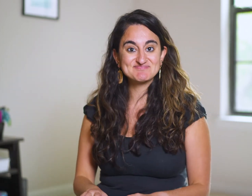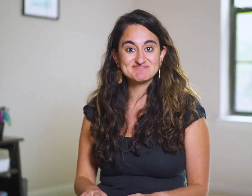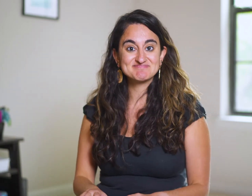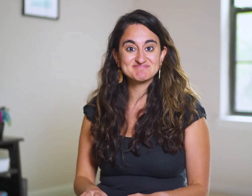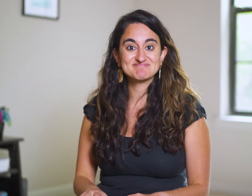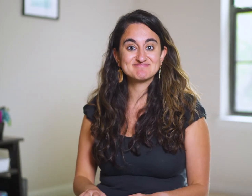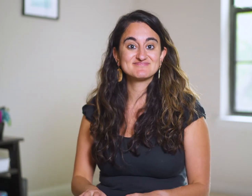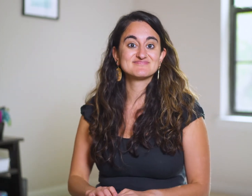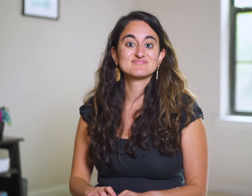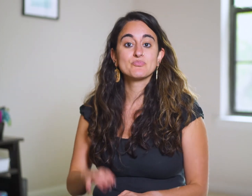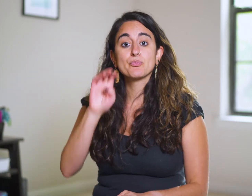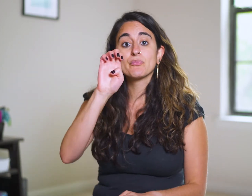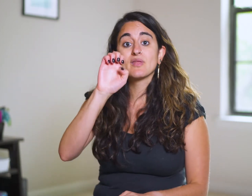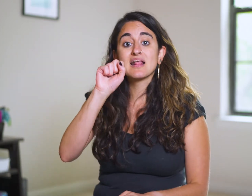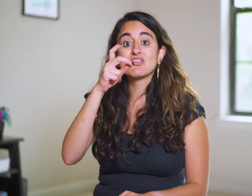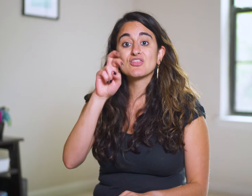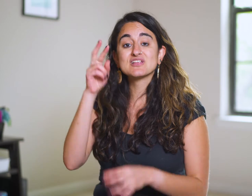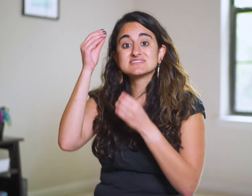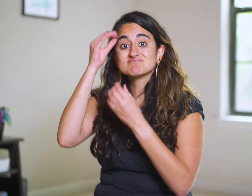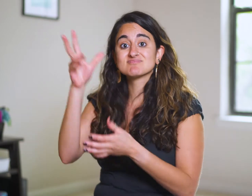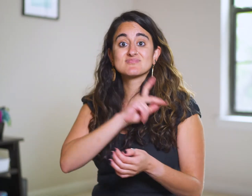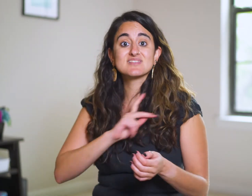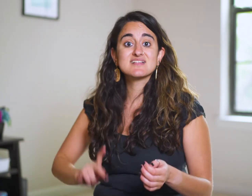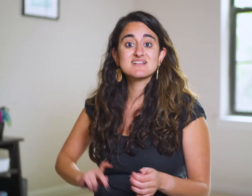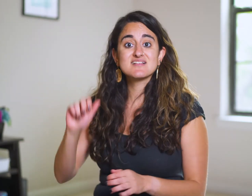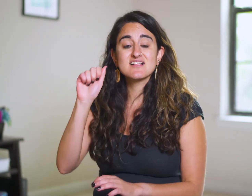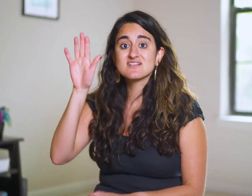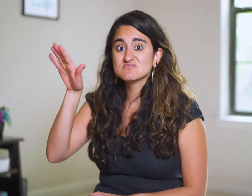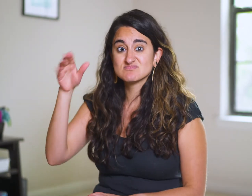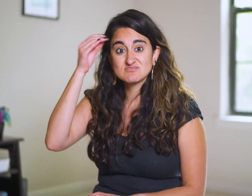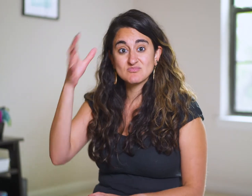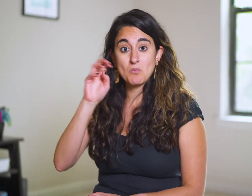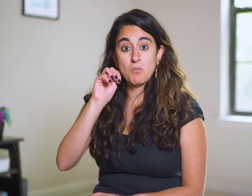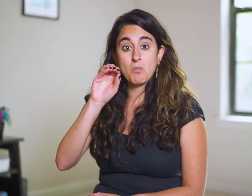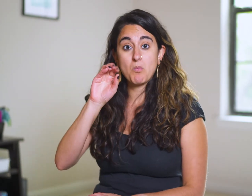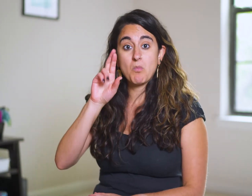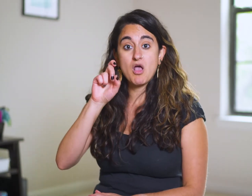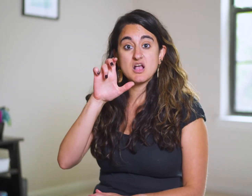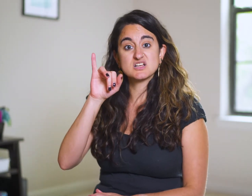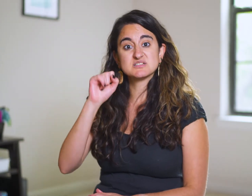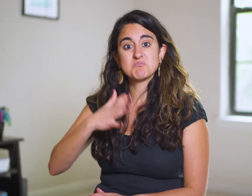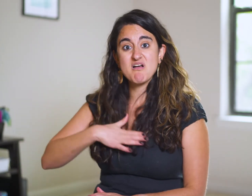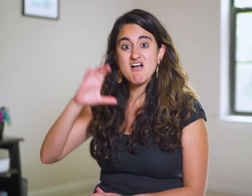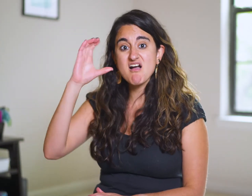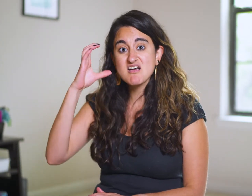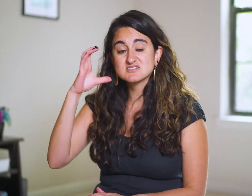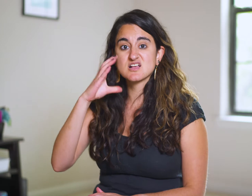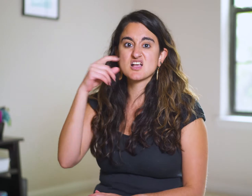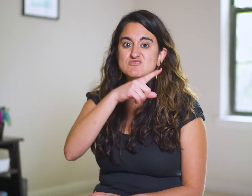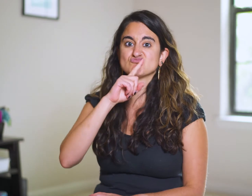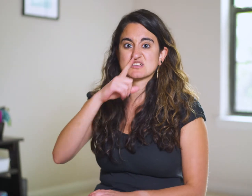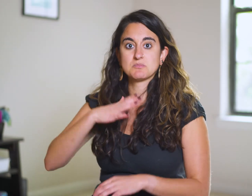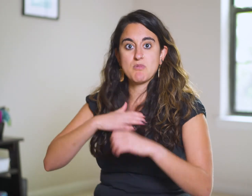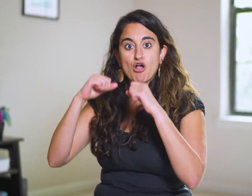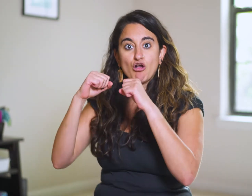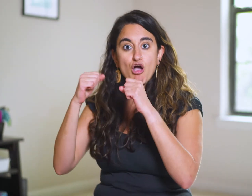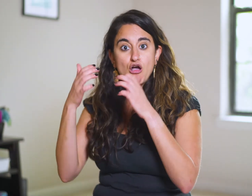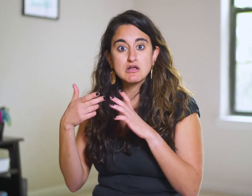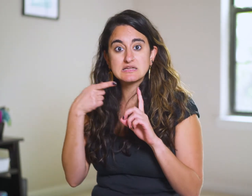Esther tells King A that Mordecai is her cousin and guardian,